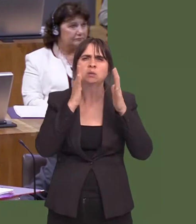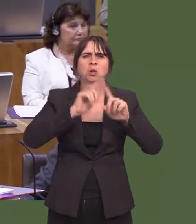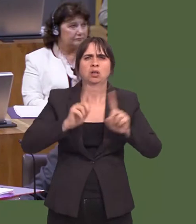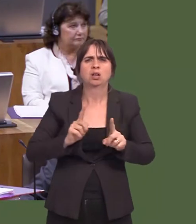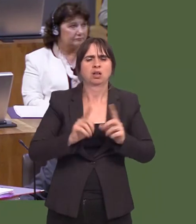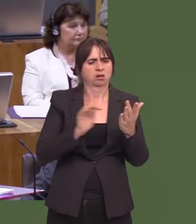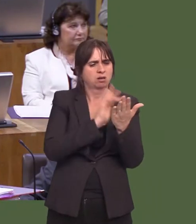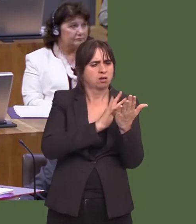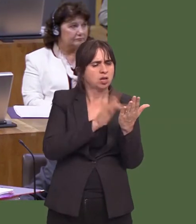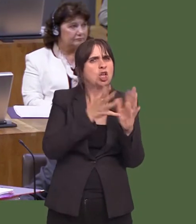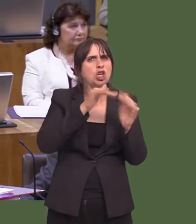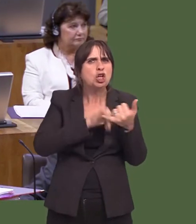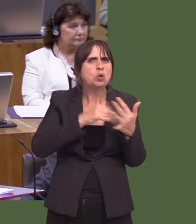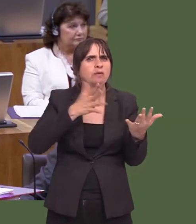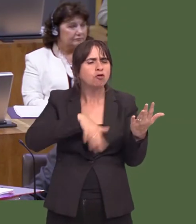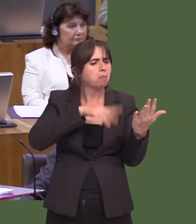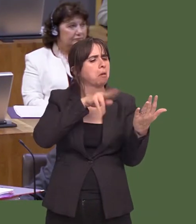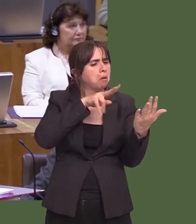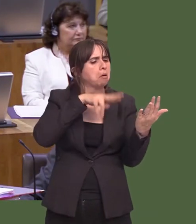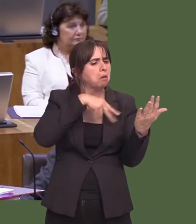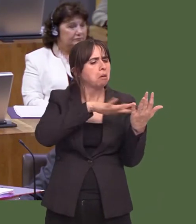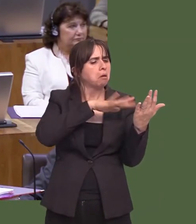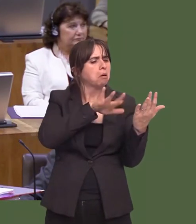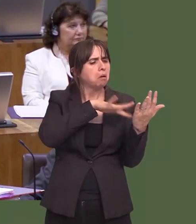Felly, maeín hollbwysig bod hynnyín cael ei ystyried ac maeín hollbwysig ein bod niín